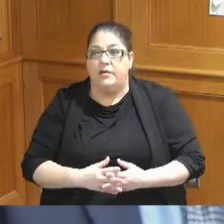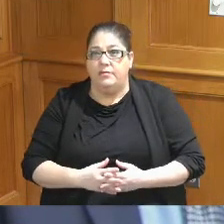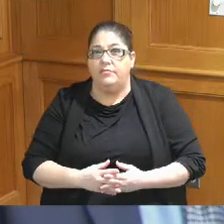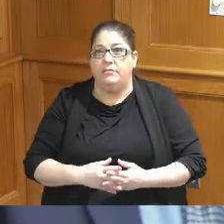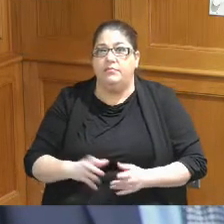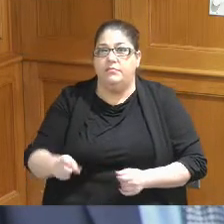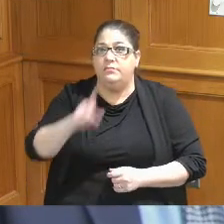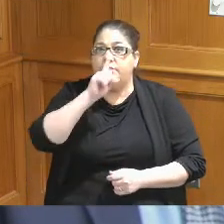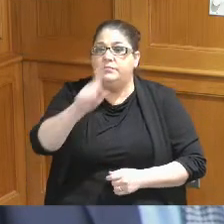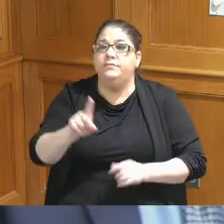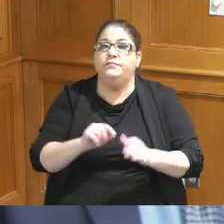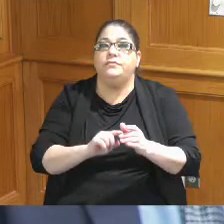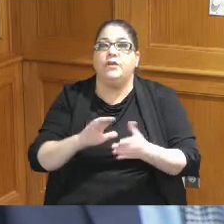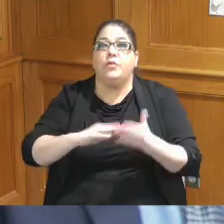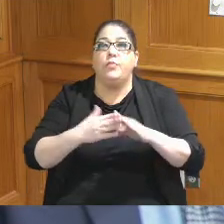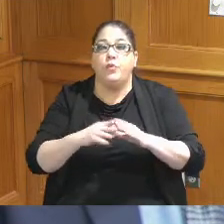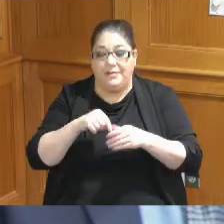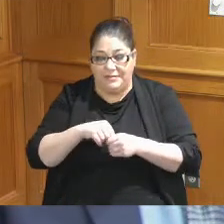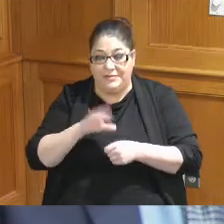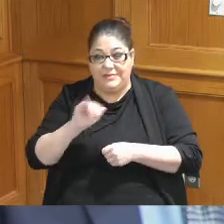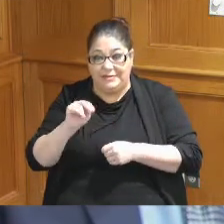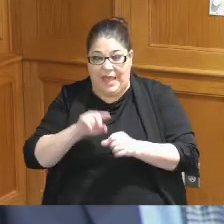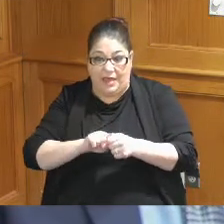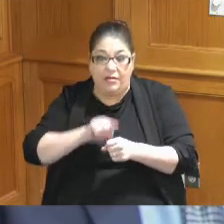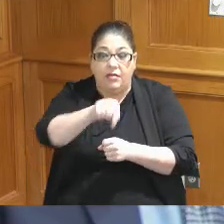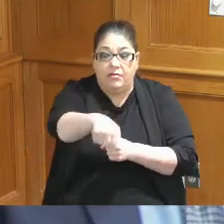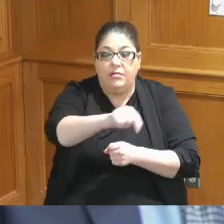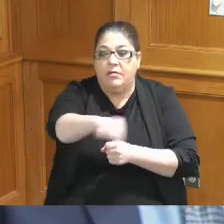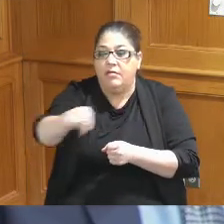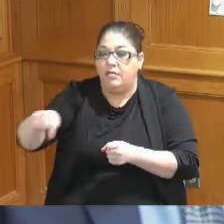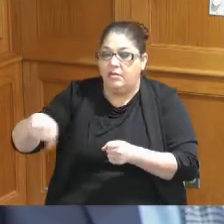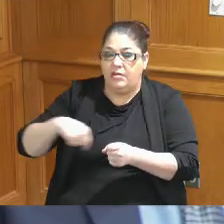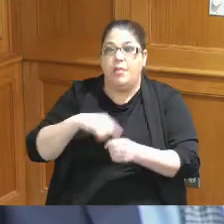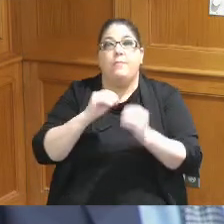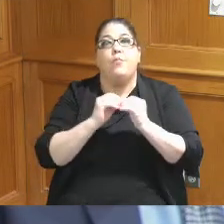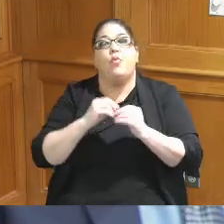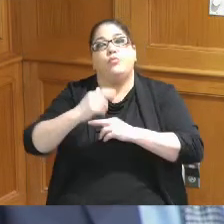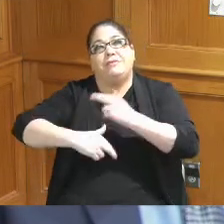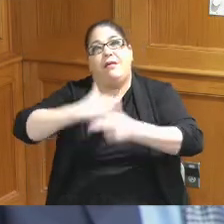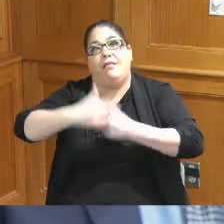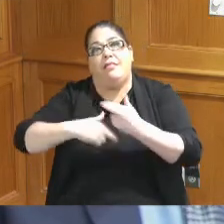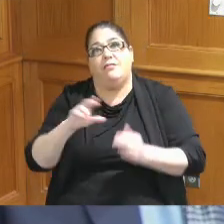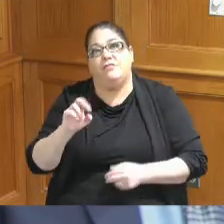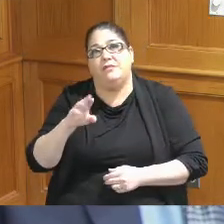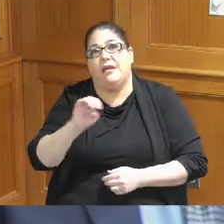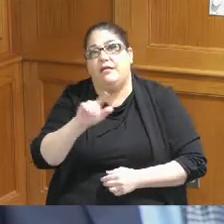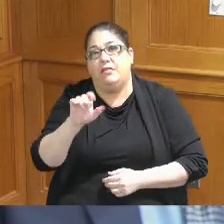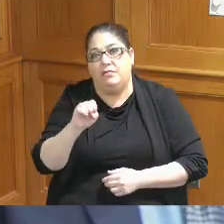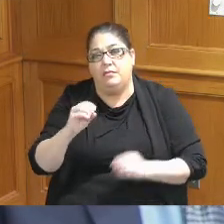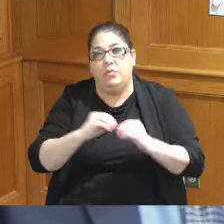the outlying communities jump on board and do more recycling than we have currently that targeting